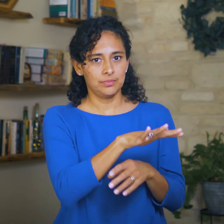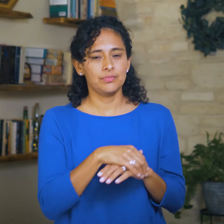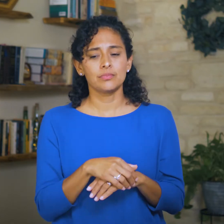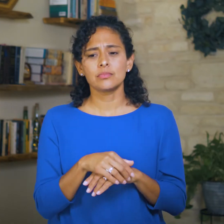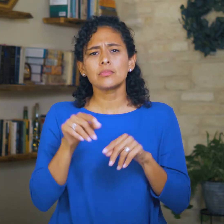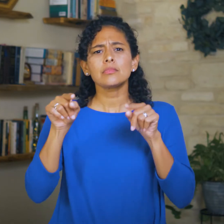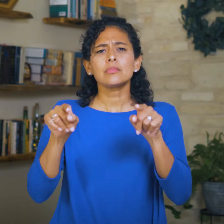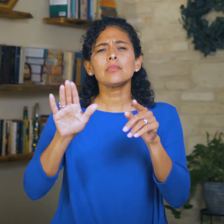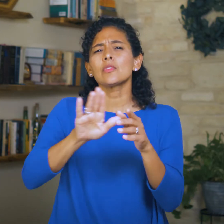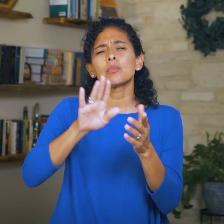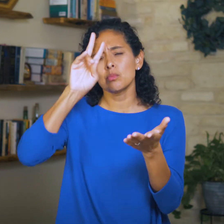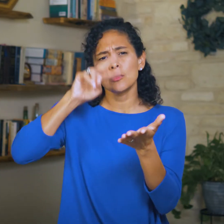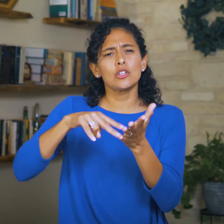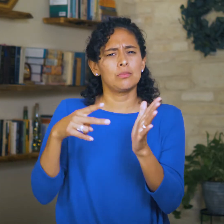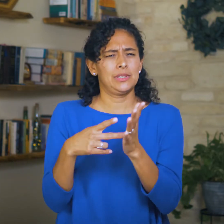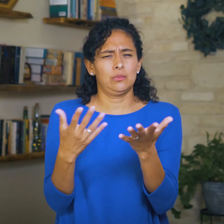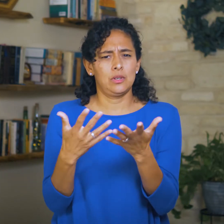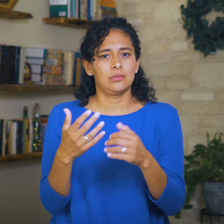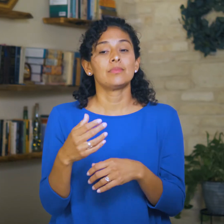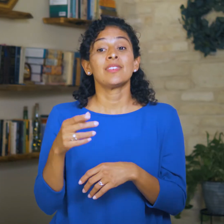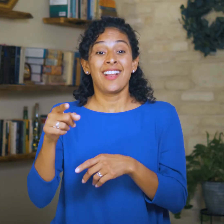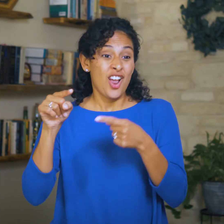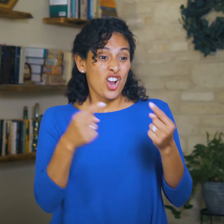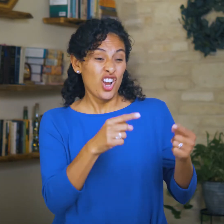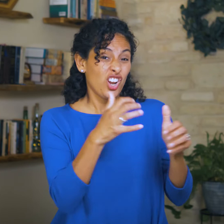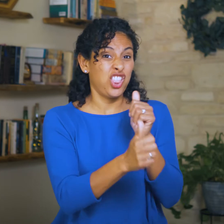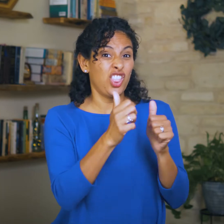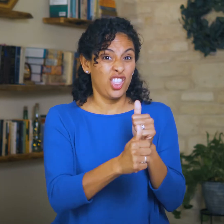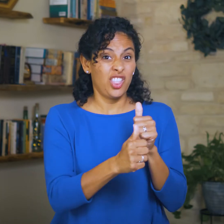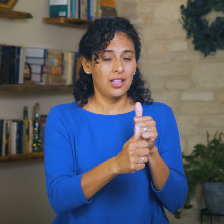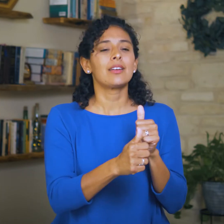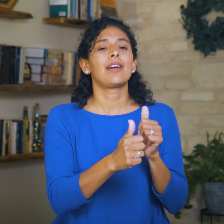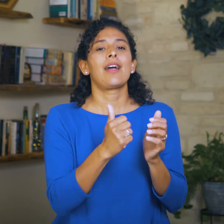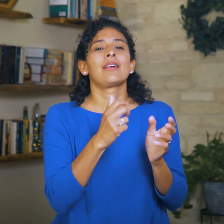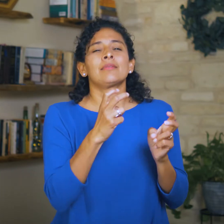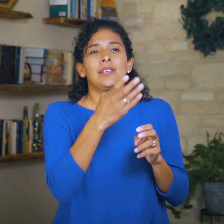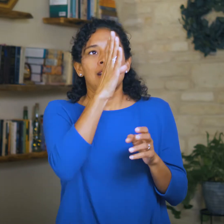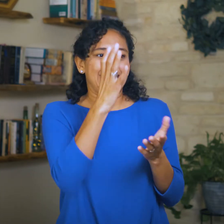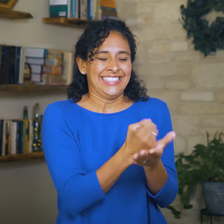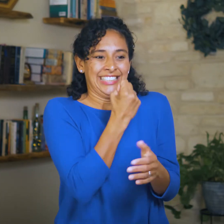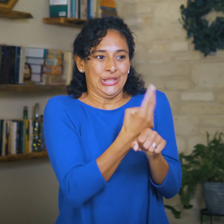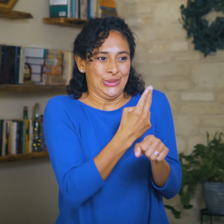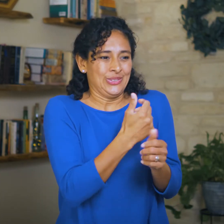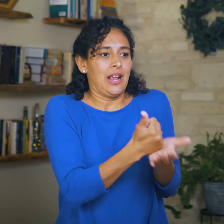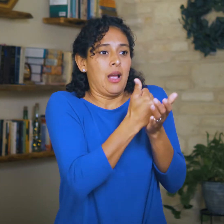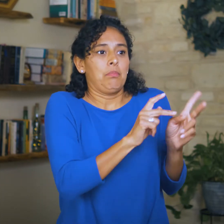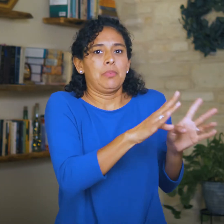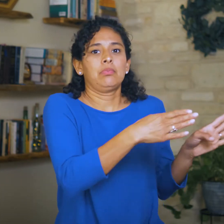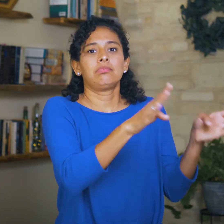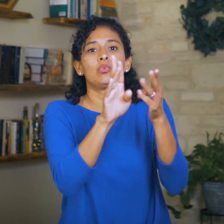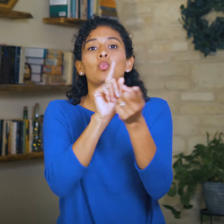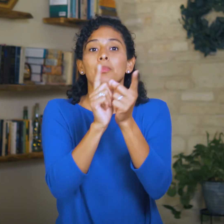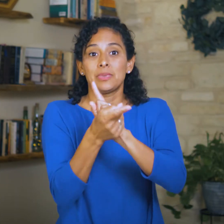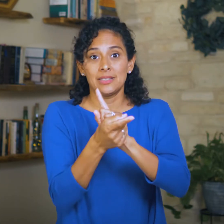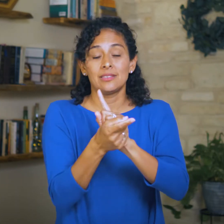They’ll serve God’s purposes in bringing Judah to repentance